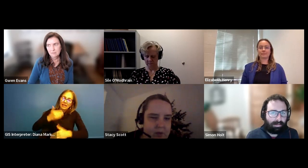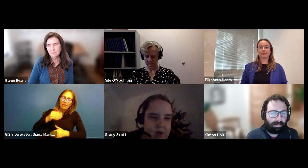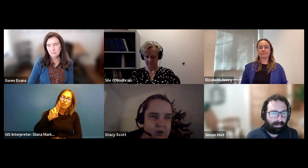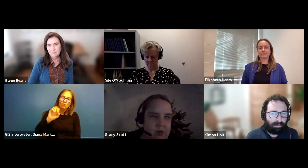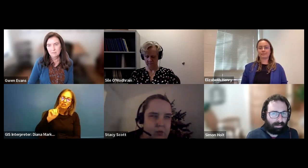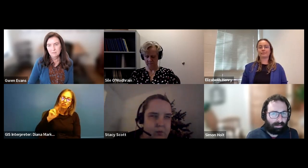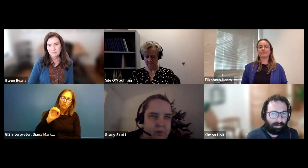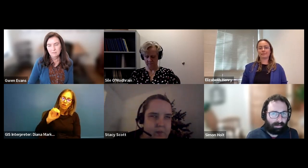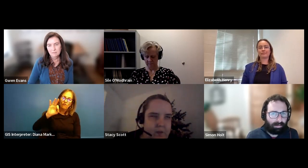Stacy Scott: So